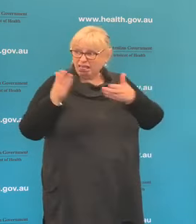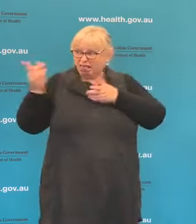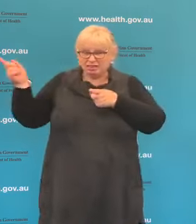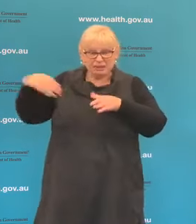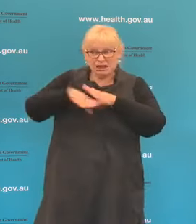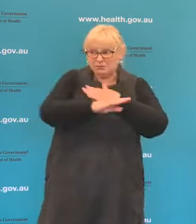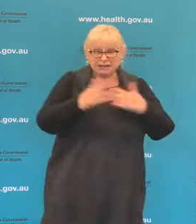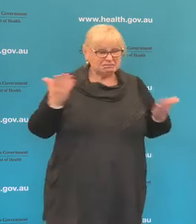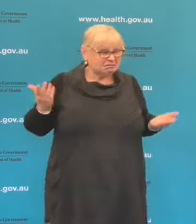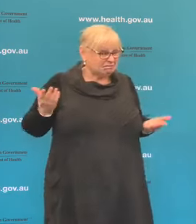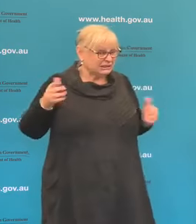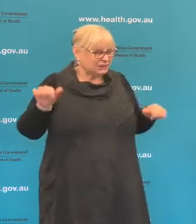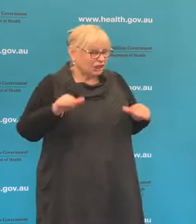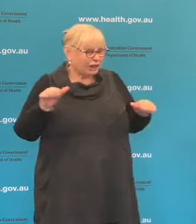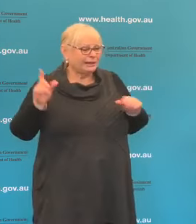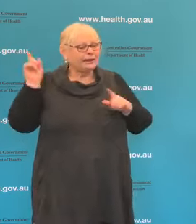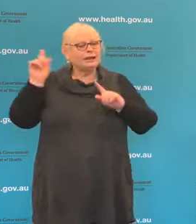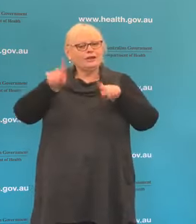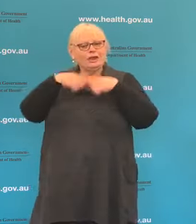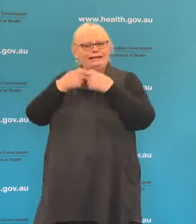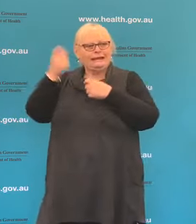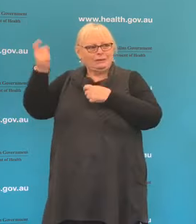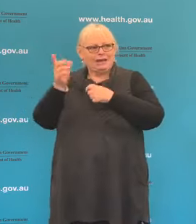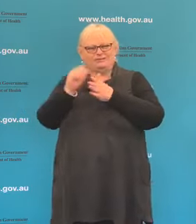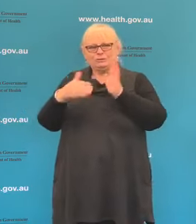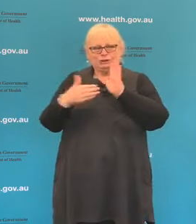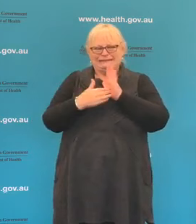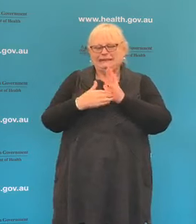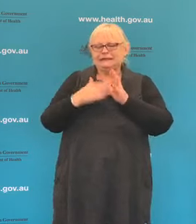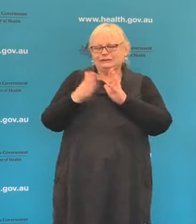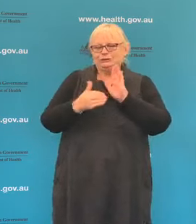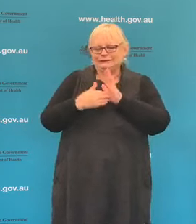So this is a team coming of New Zealand and of course New Zealand is a